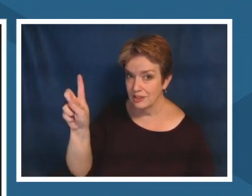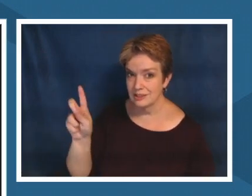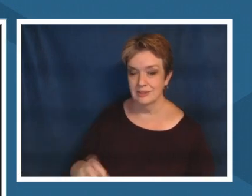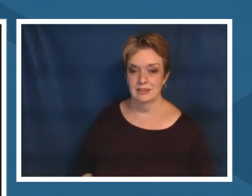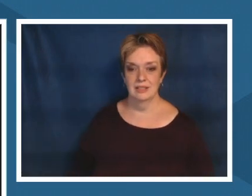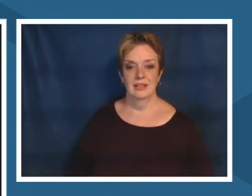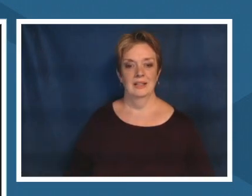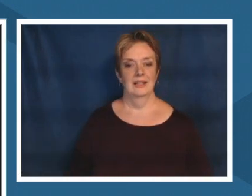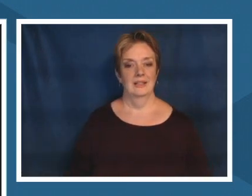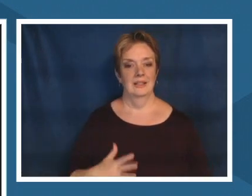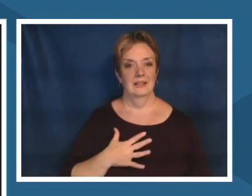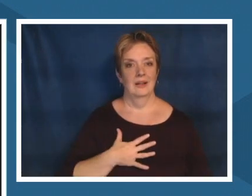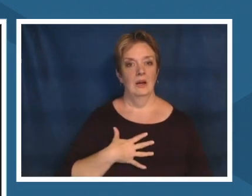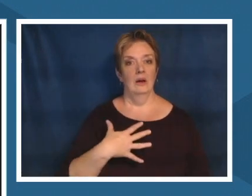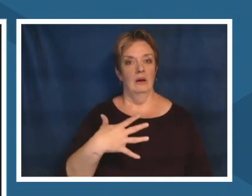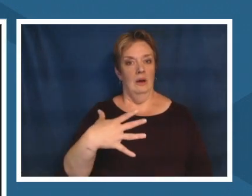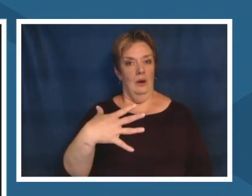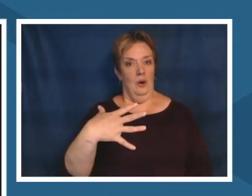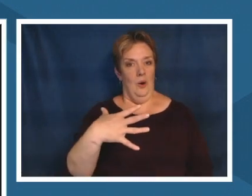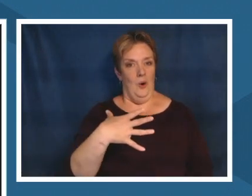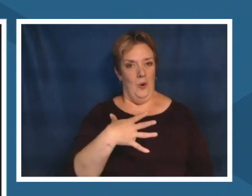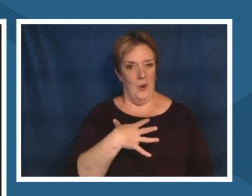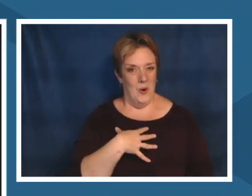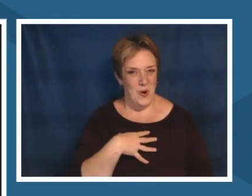wow um